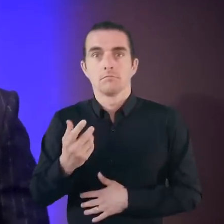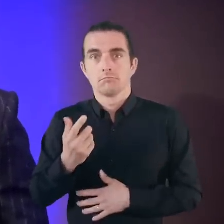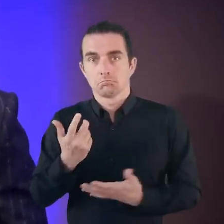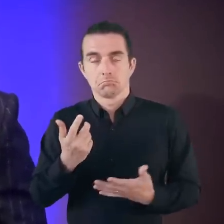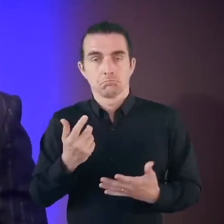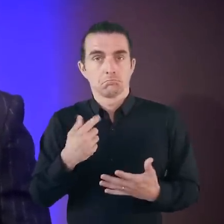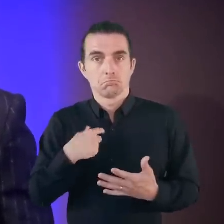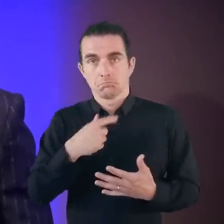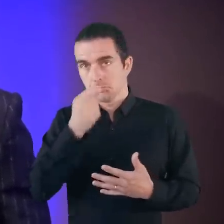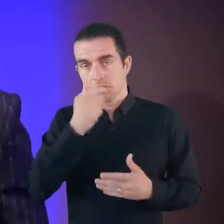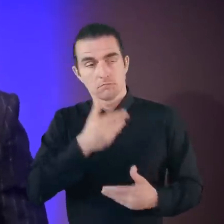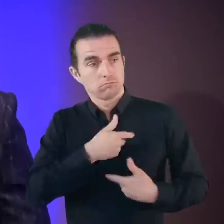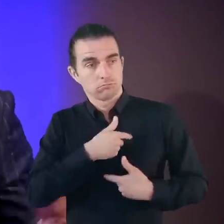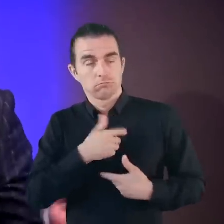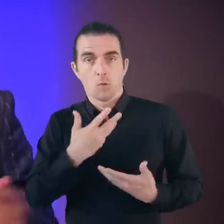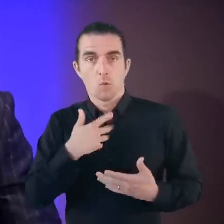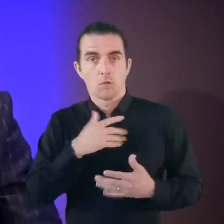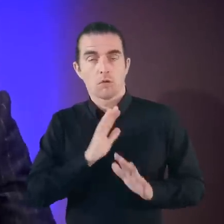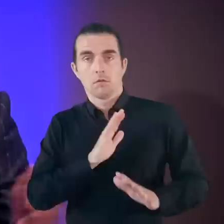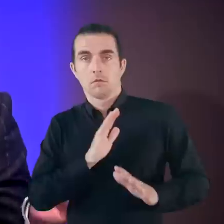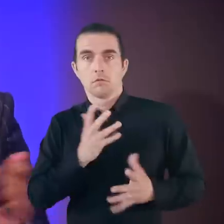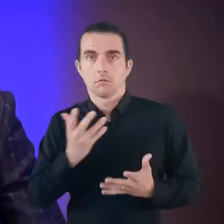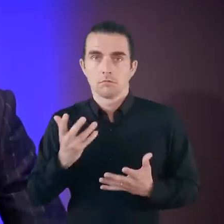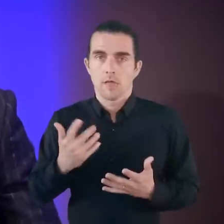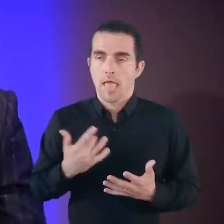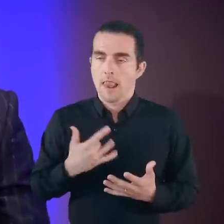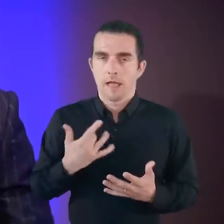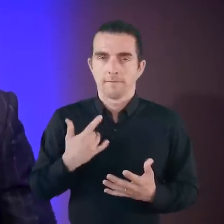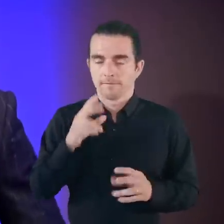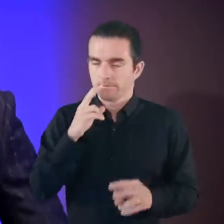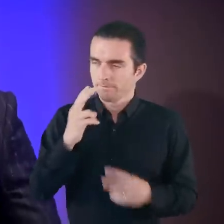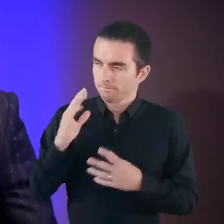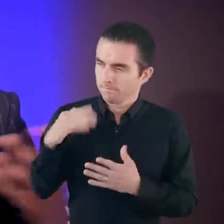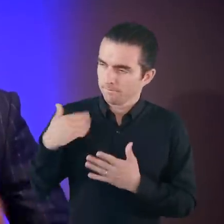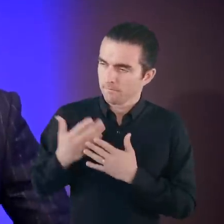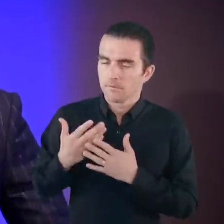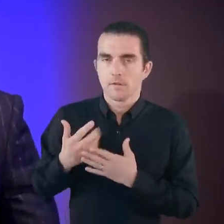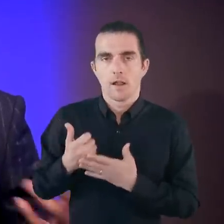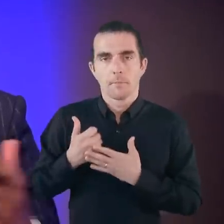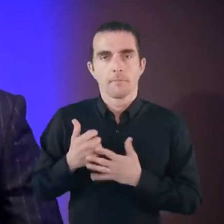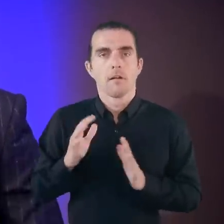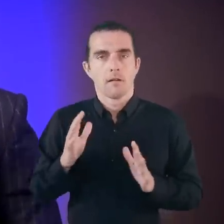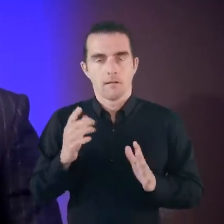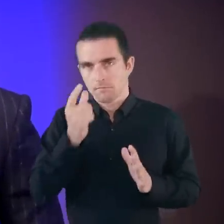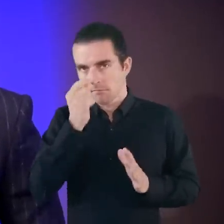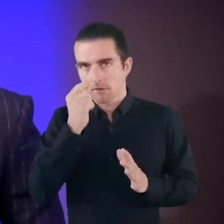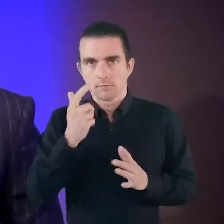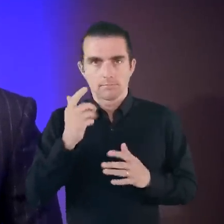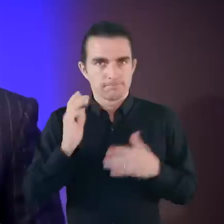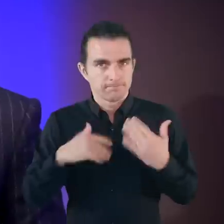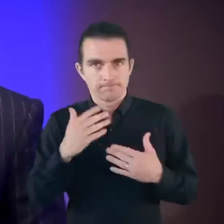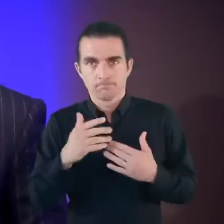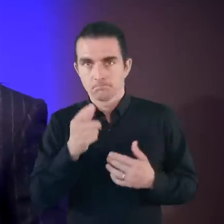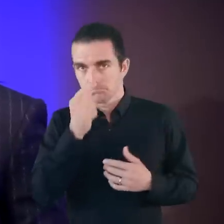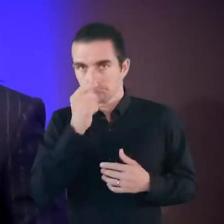And you can withdraw out anytime you like. All of those life experiences allow you to be able to